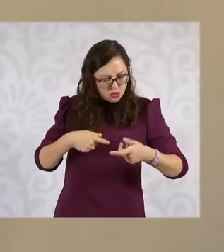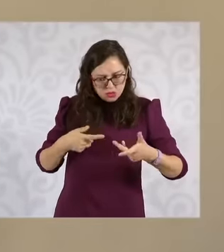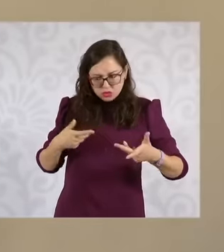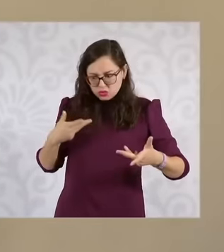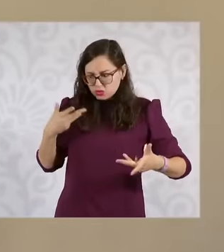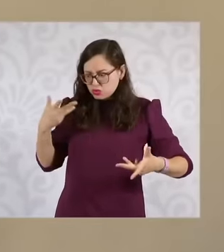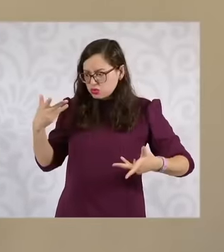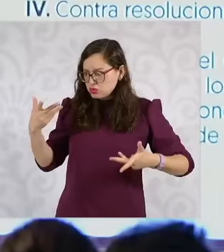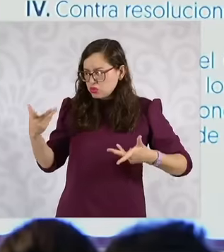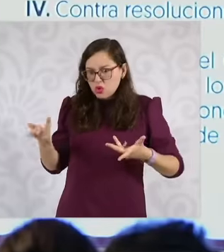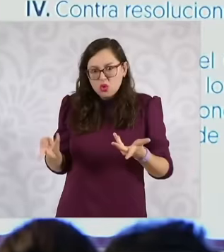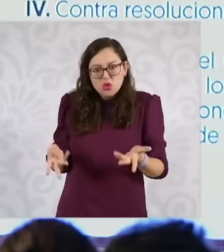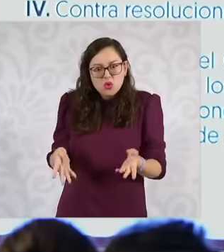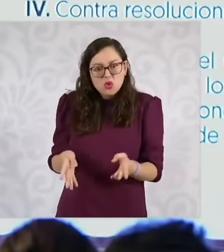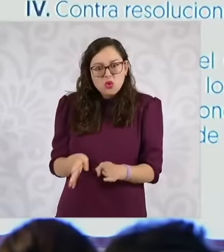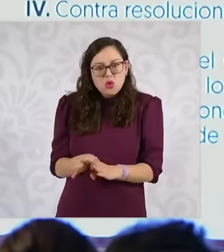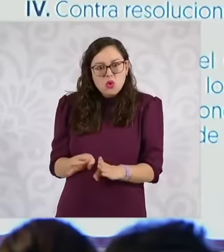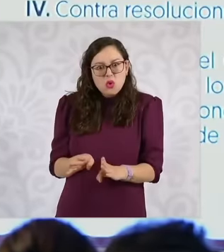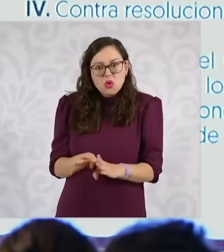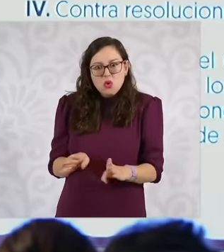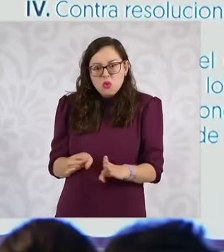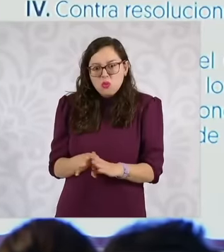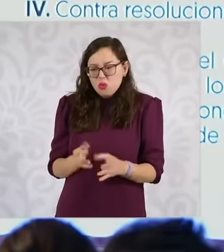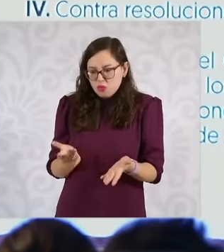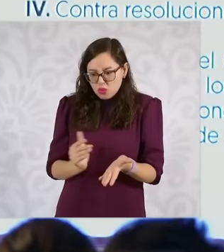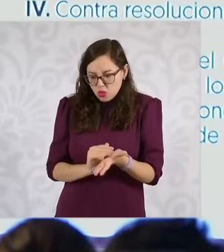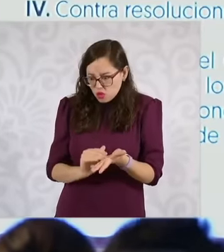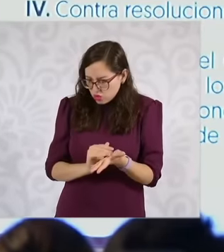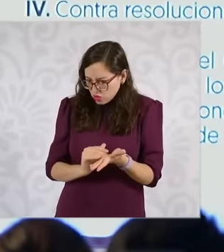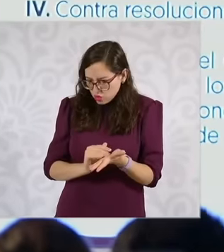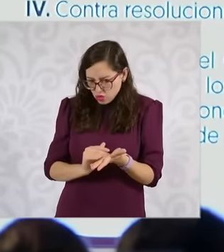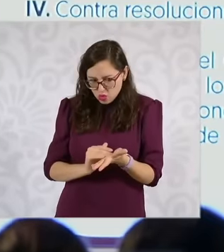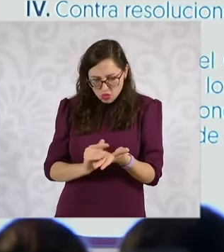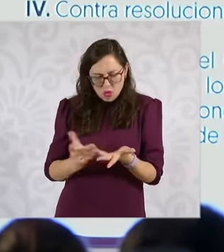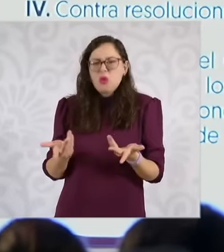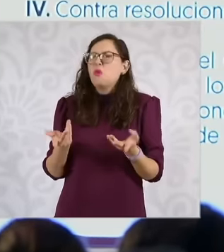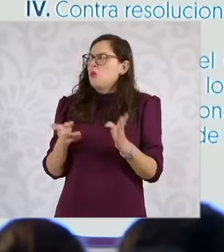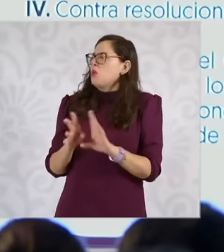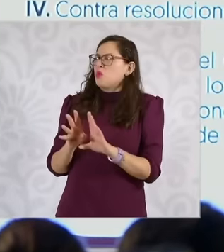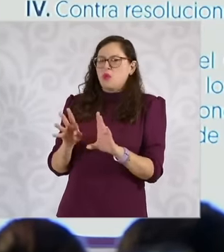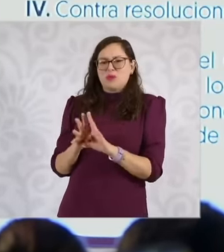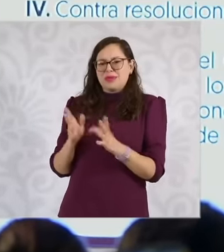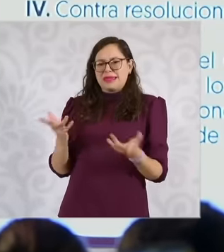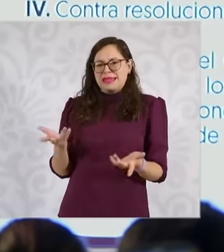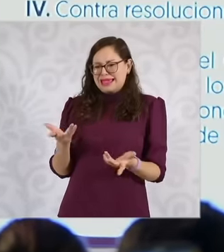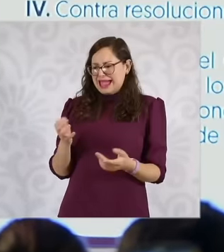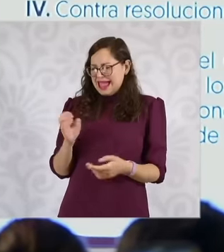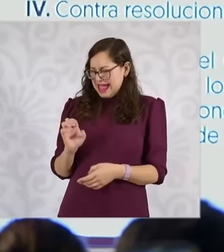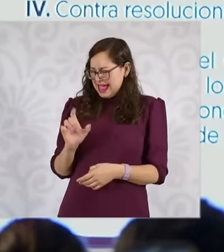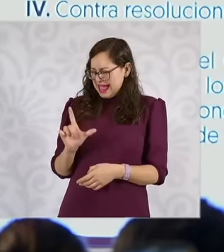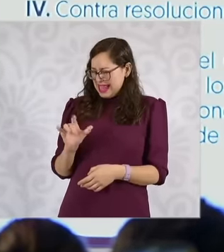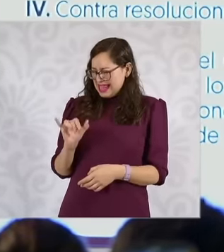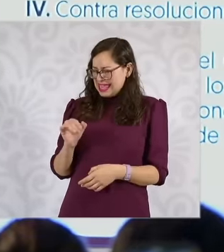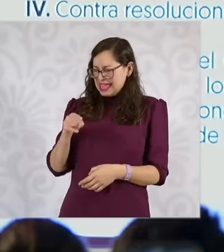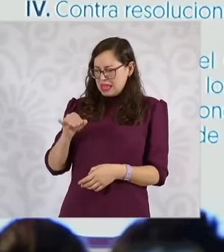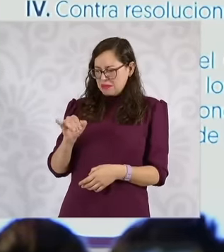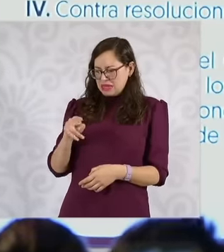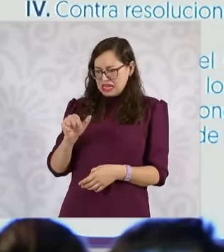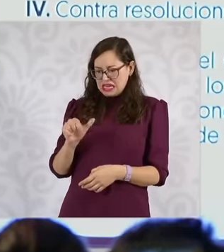they want it to be broken That it be deleted What does it mean to delete we are going to wait for the notification